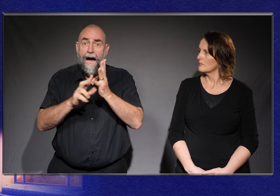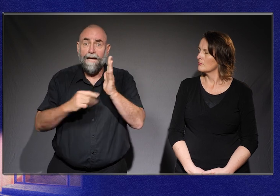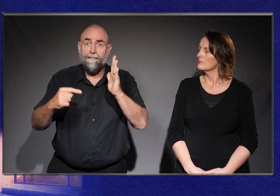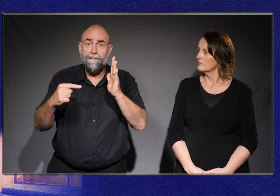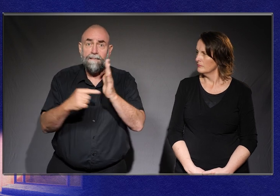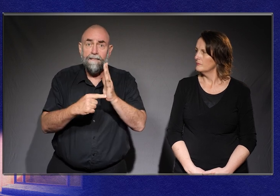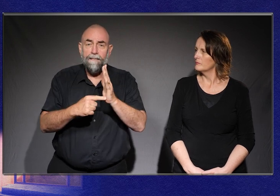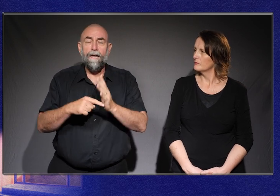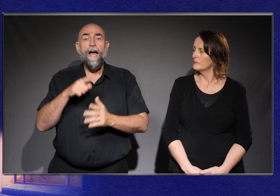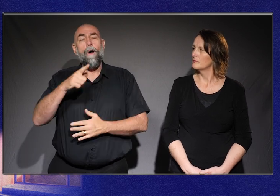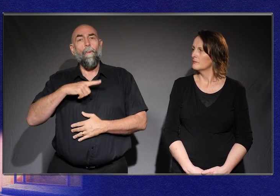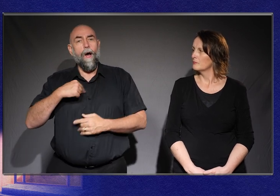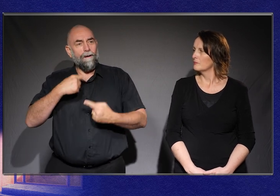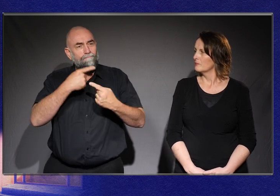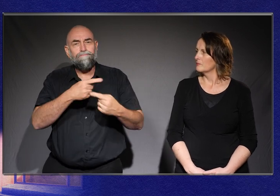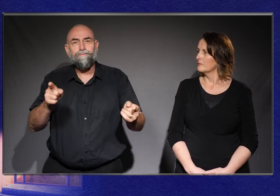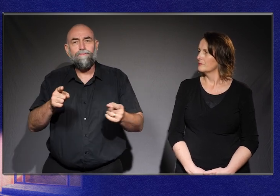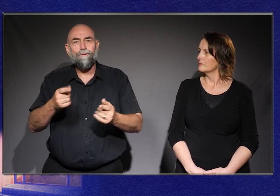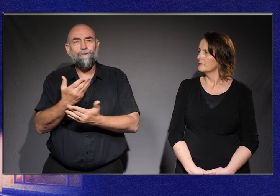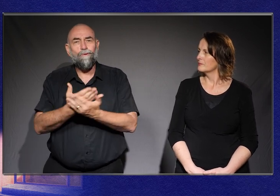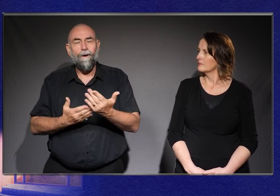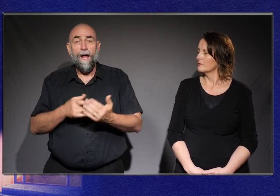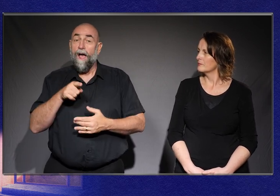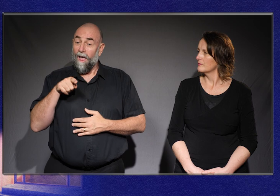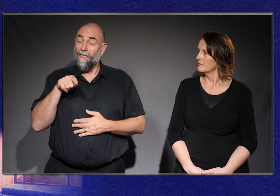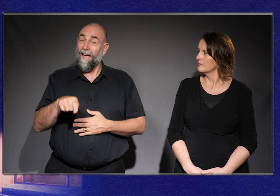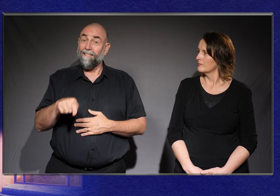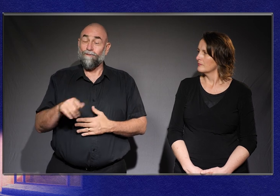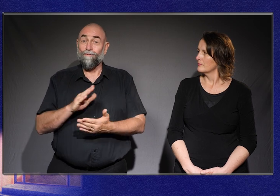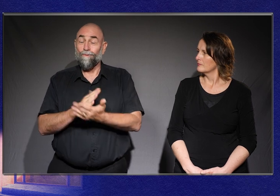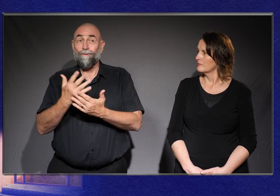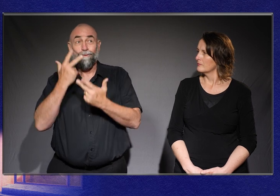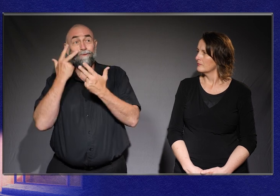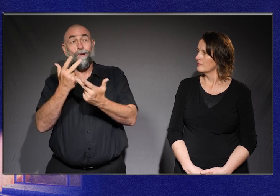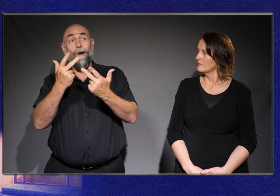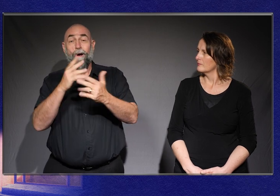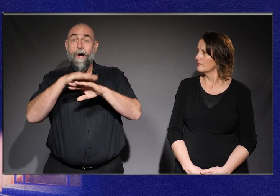And the reason we tell that story, it's actually emblematic of the indigenous cultures of inclusion.